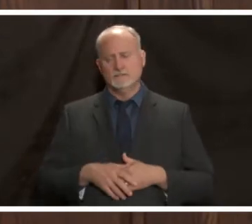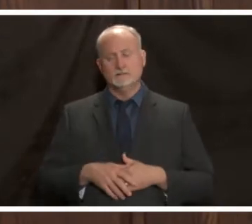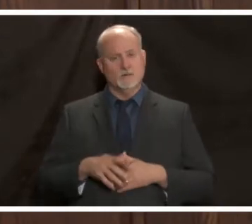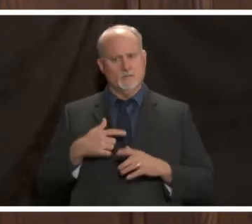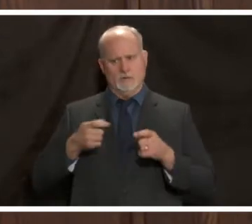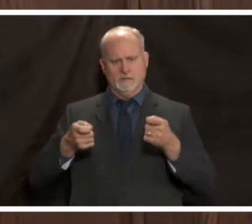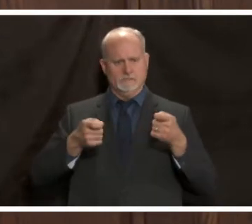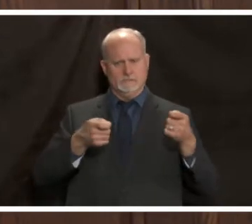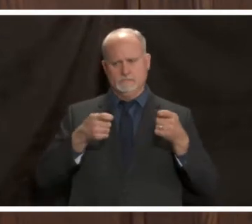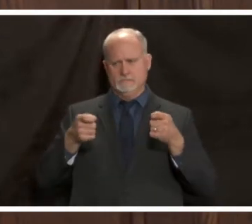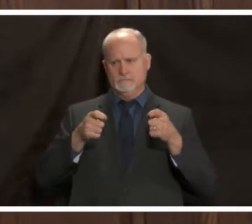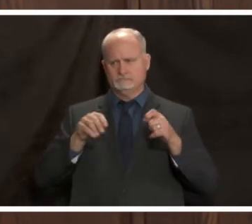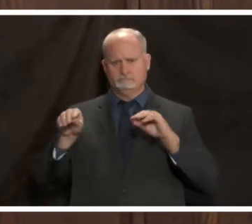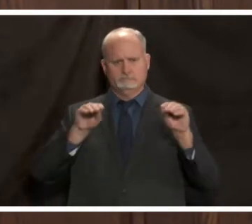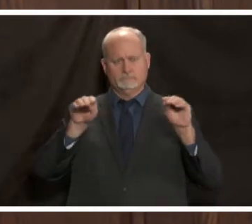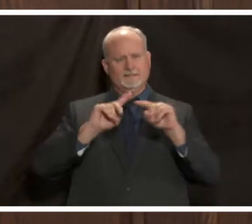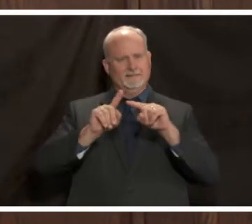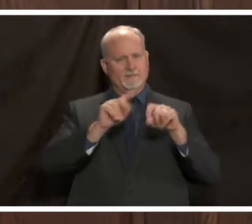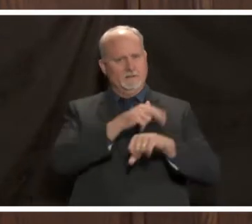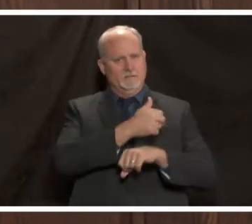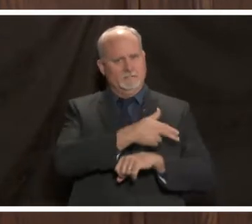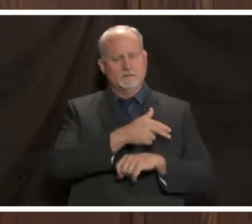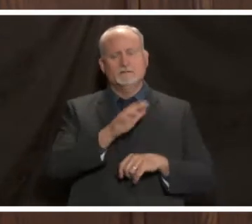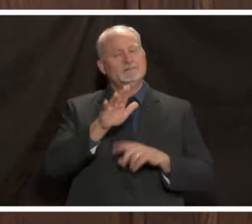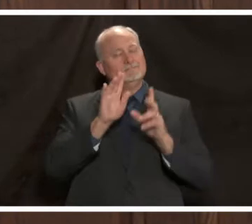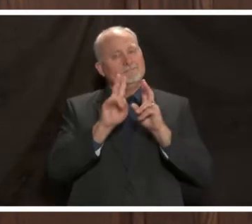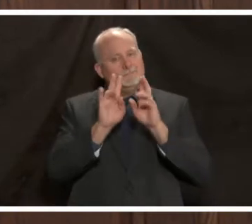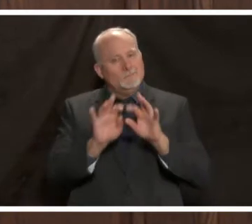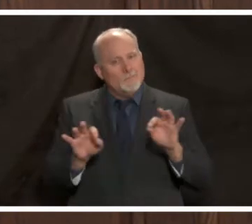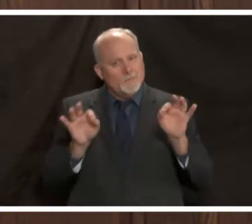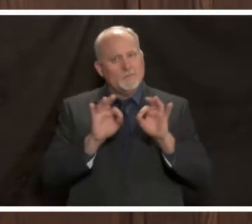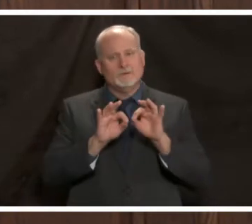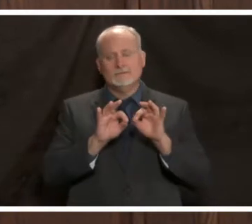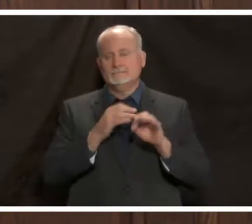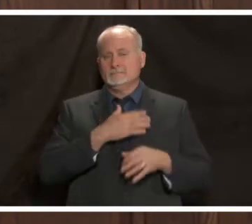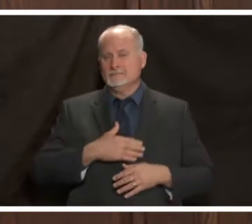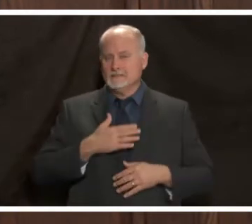why it is so imperative for the community to take all the appropriate actions that we're